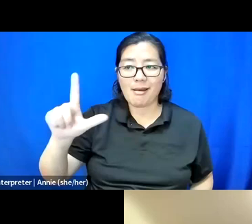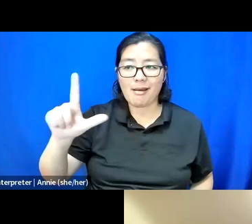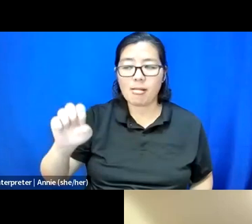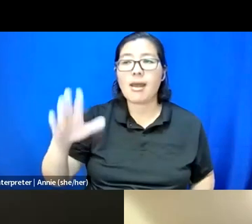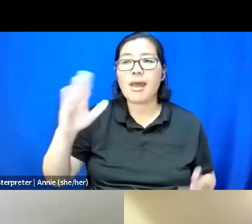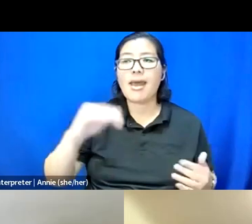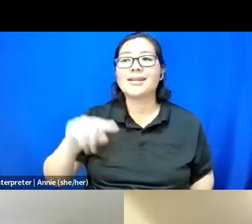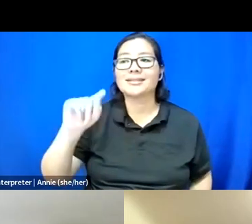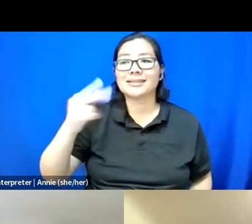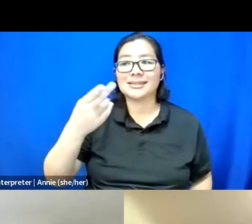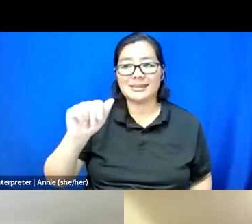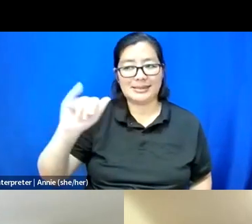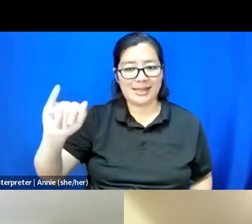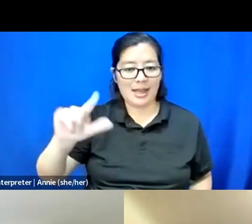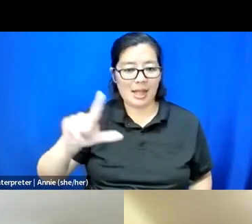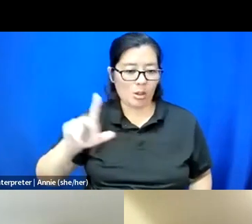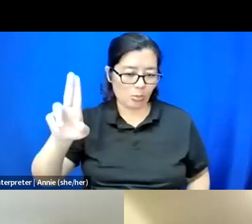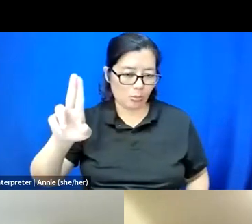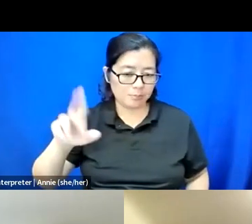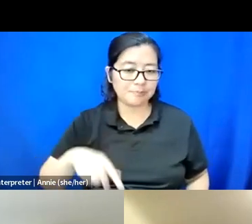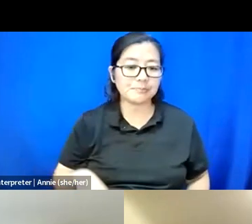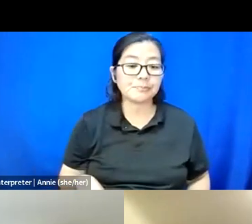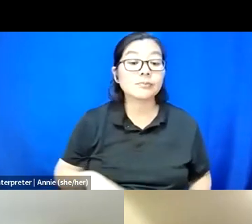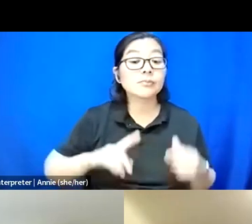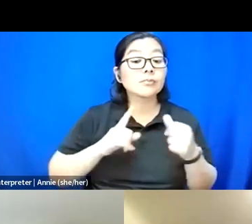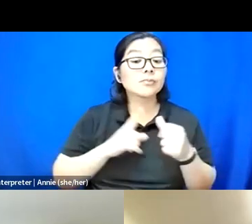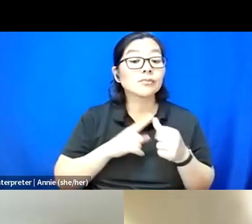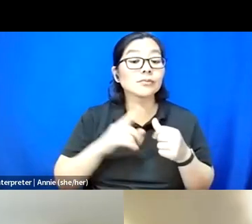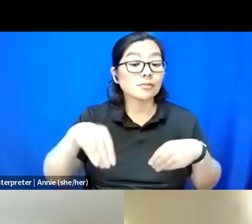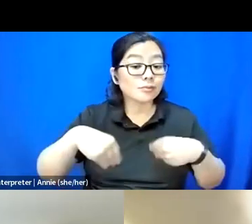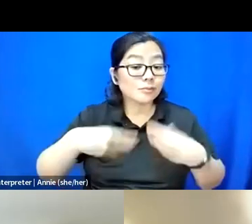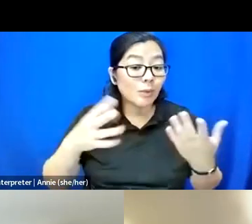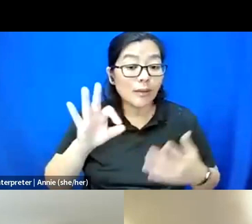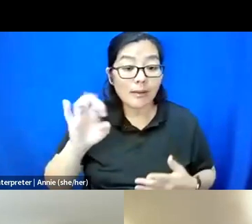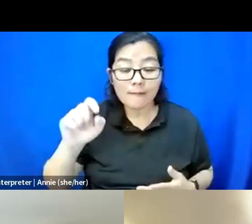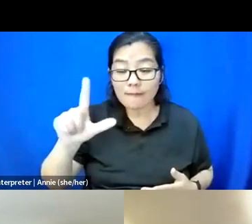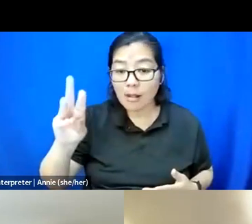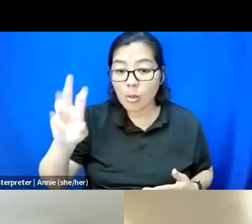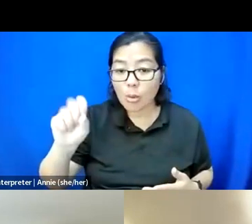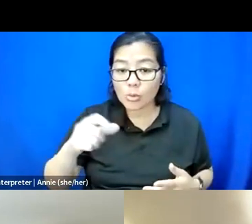So first, I'd like to give the fellows a chance to introduce themselves, describe themselves.